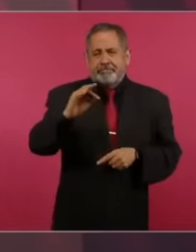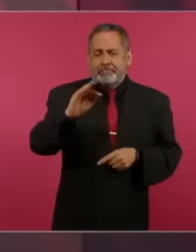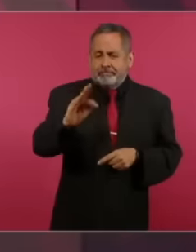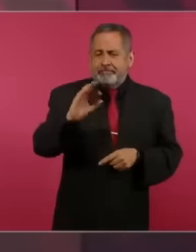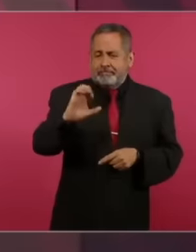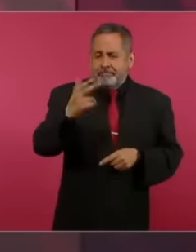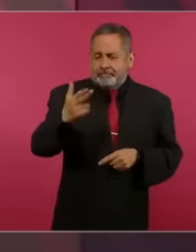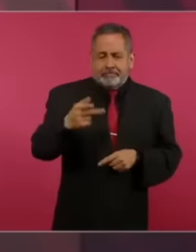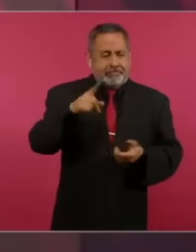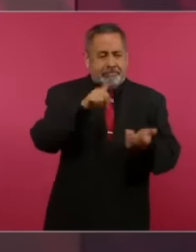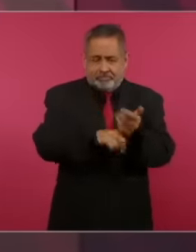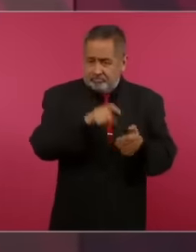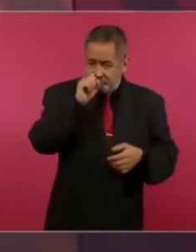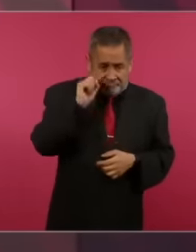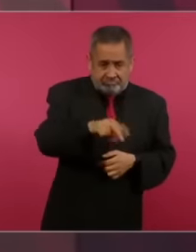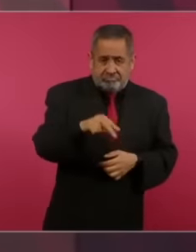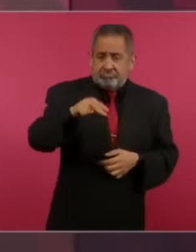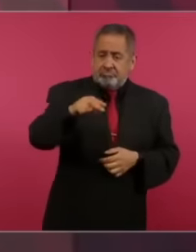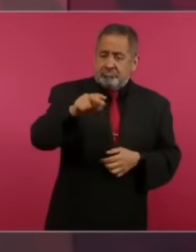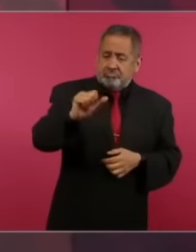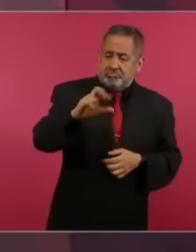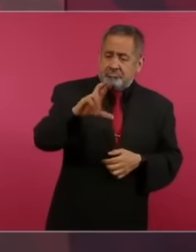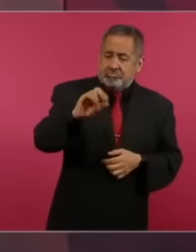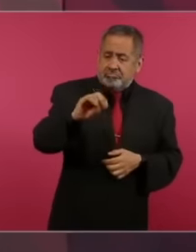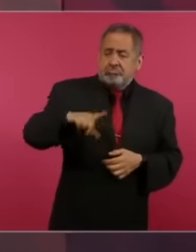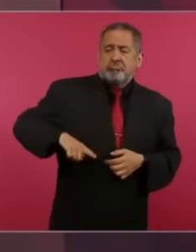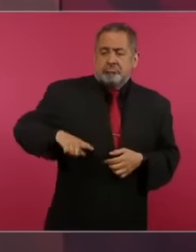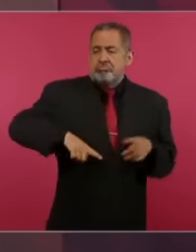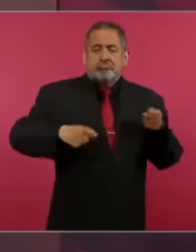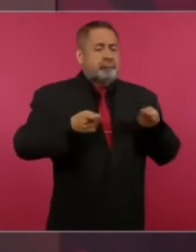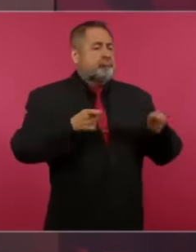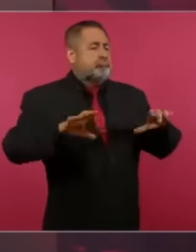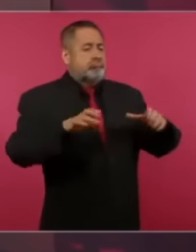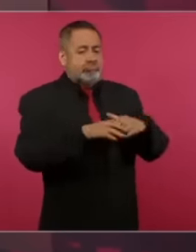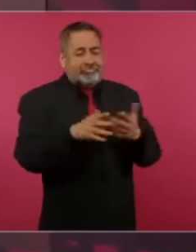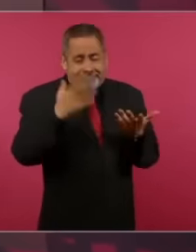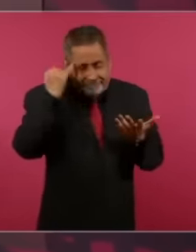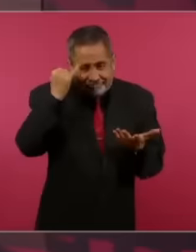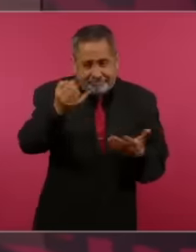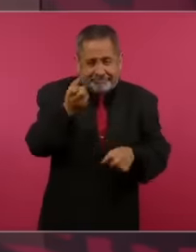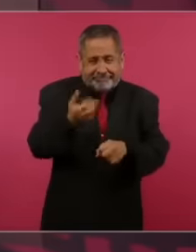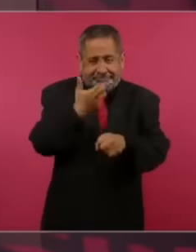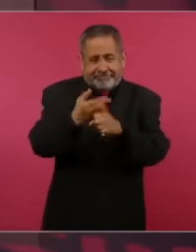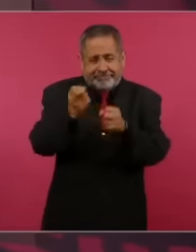an arch state Imagine that the secretary of public security